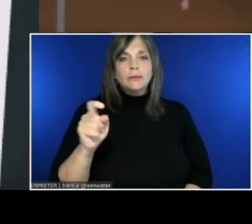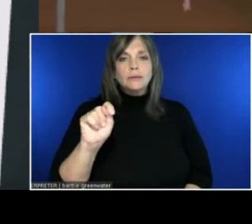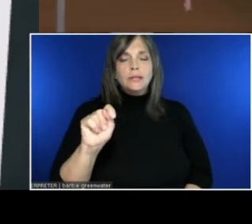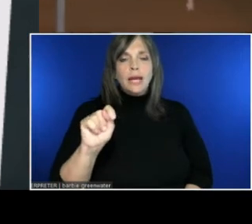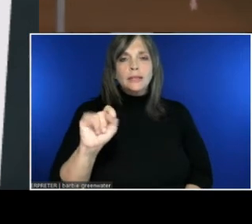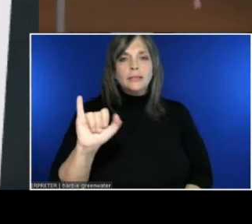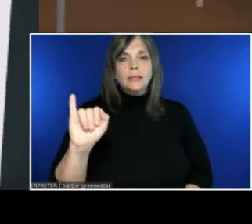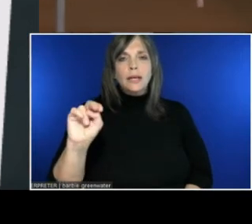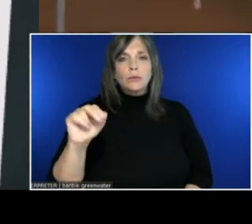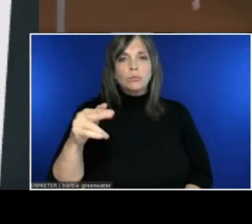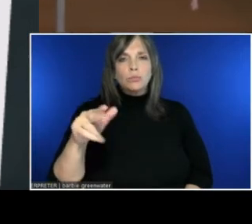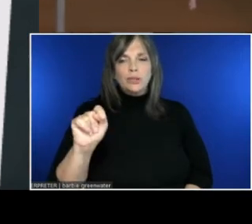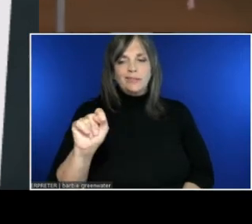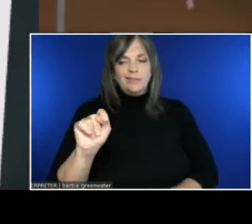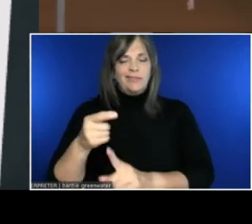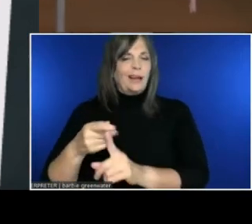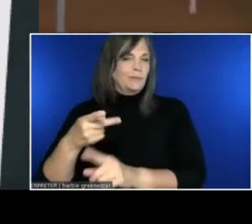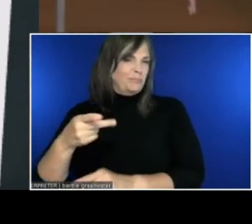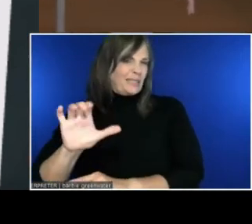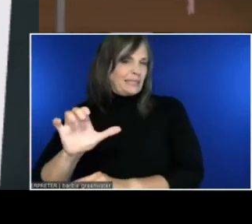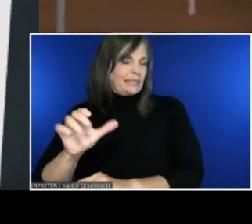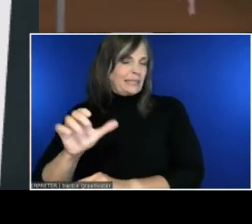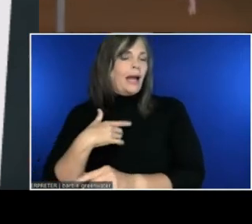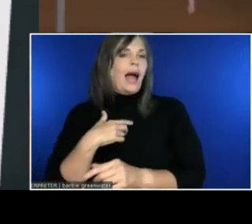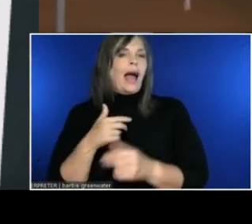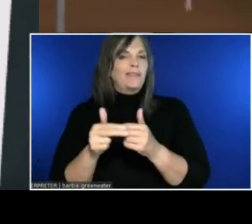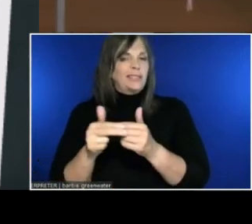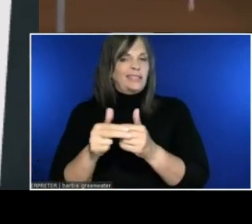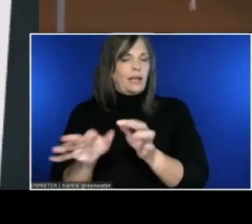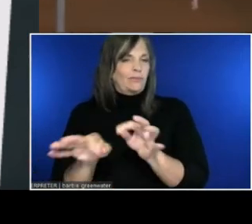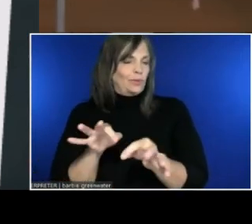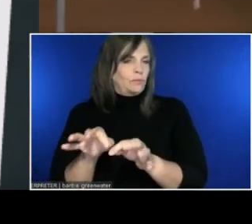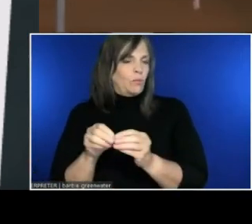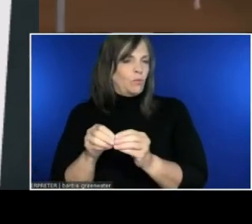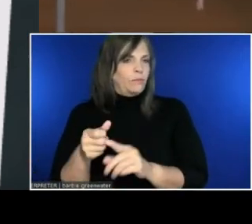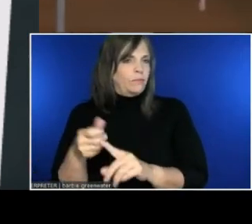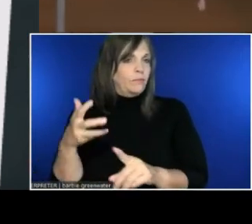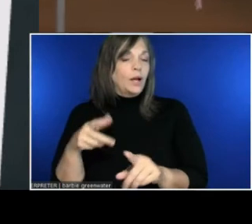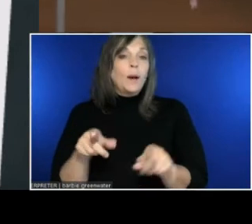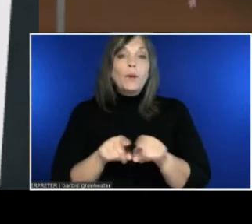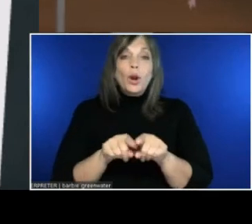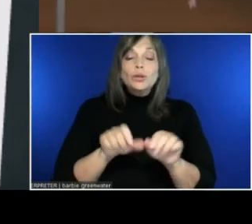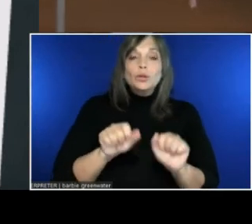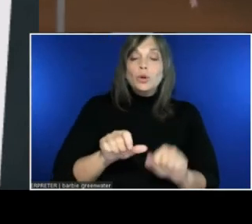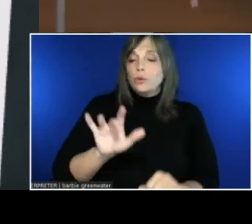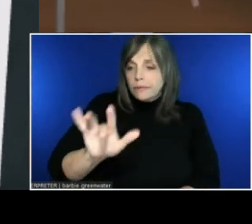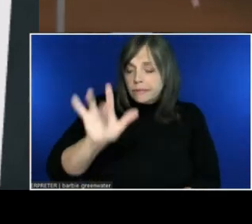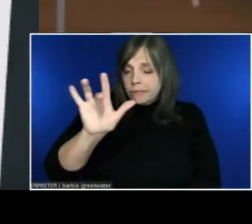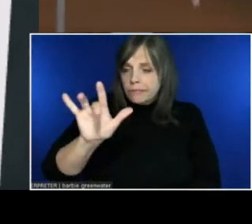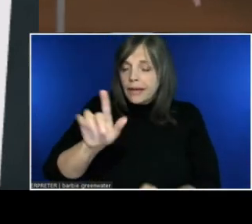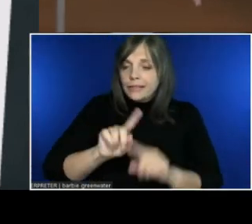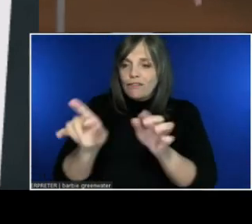And there's also the option to speak and view captions in different languages. That's the feature as a whole.